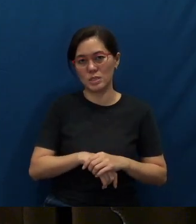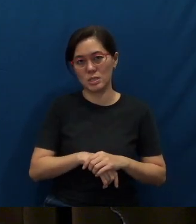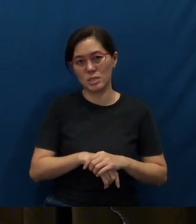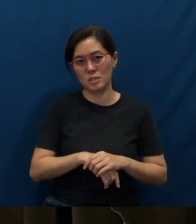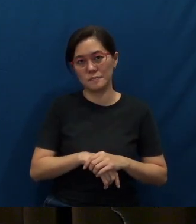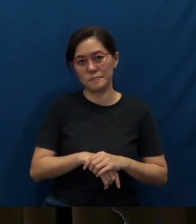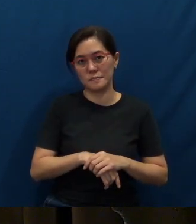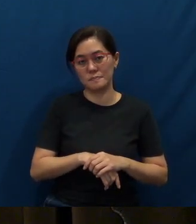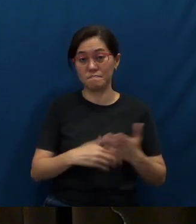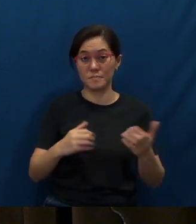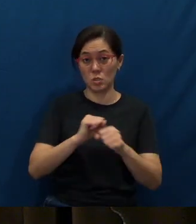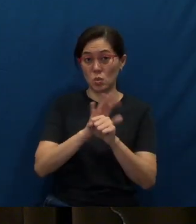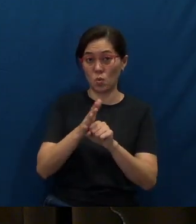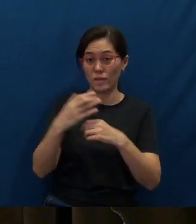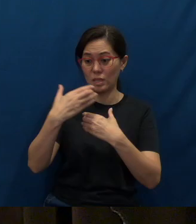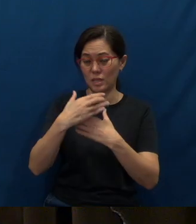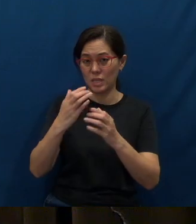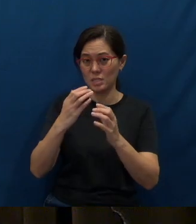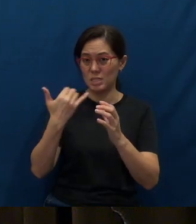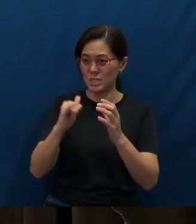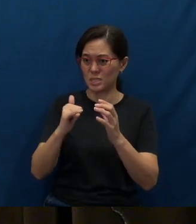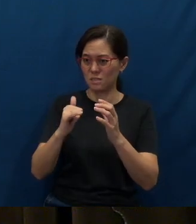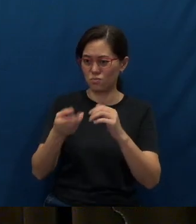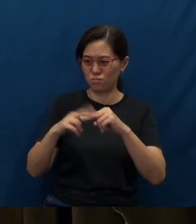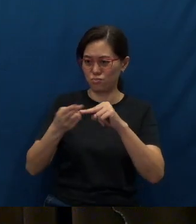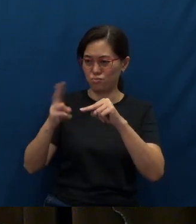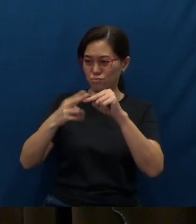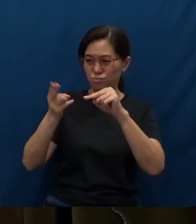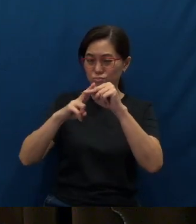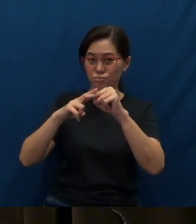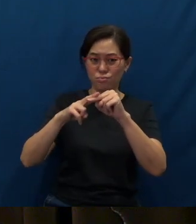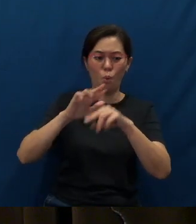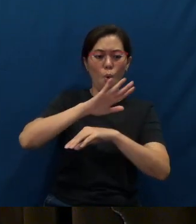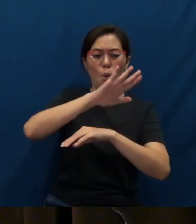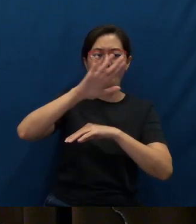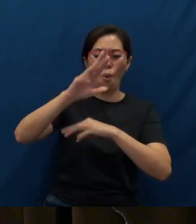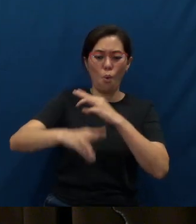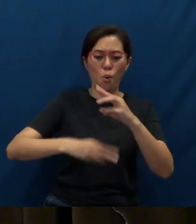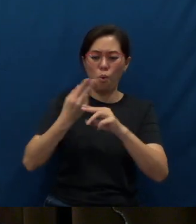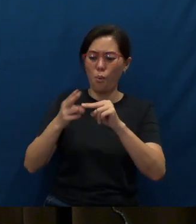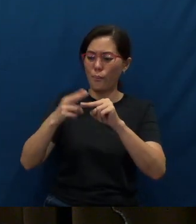COVID cases are still climbing across the globe, and challenges for